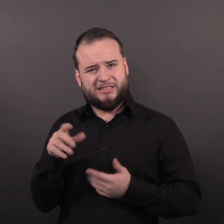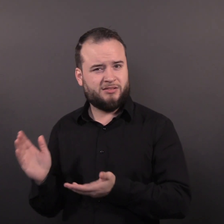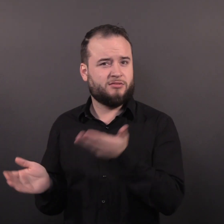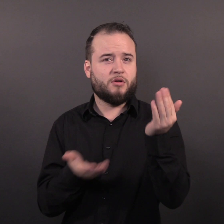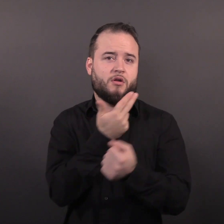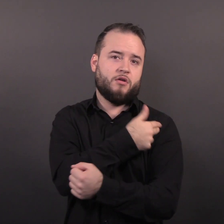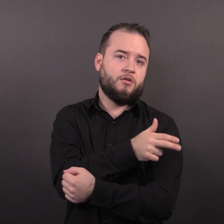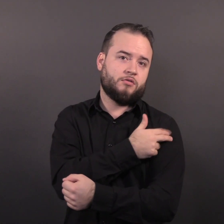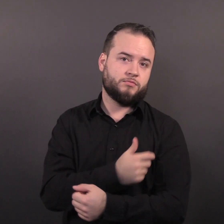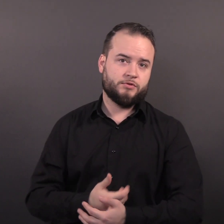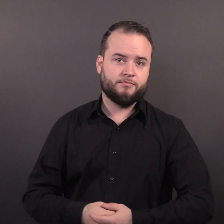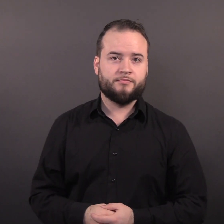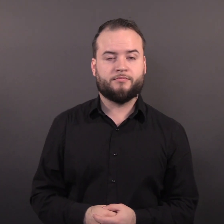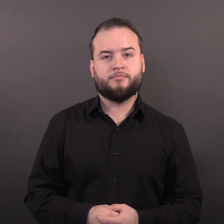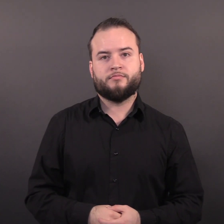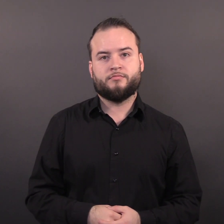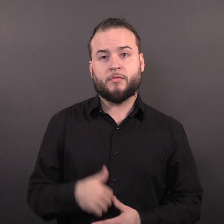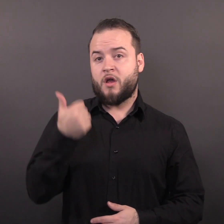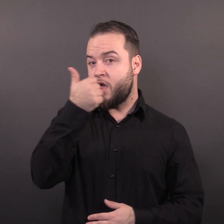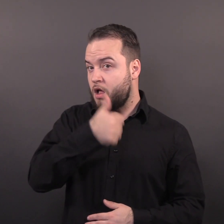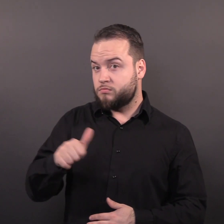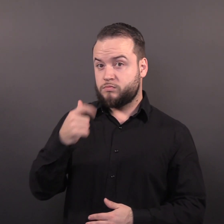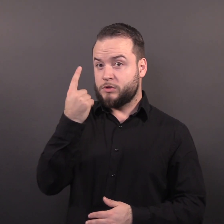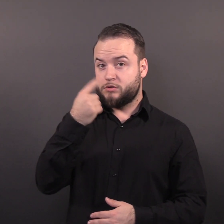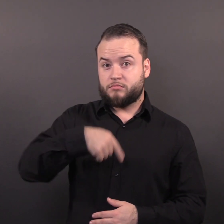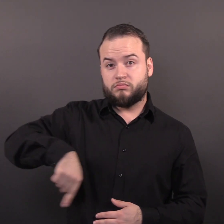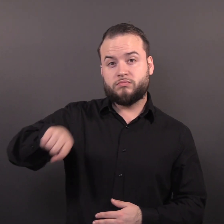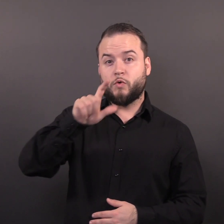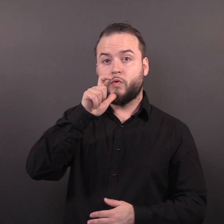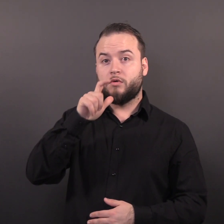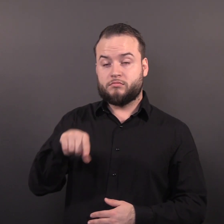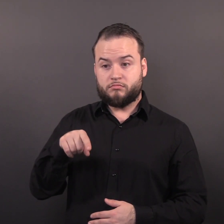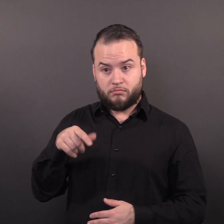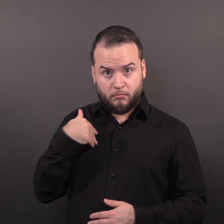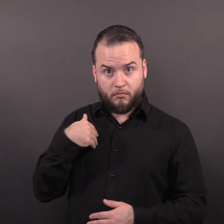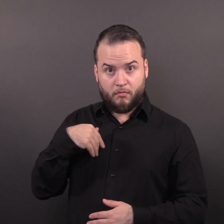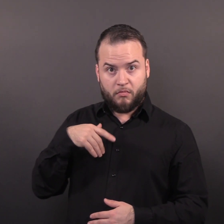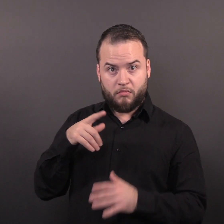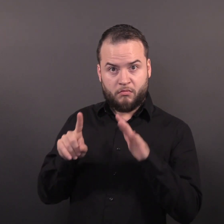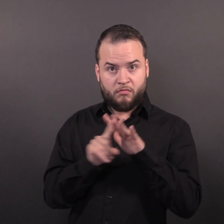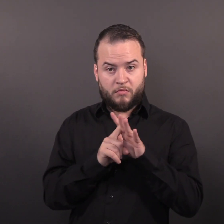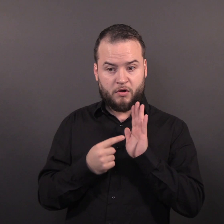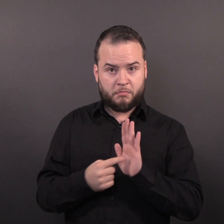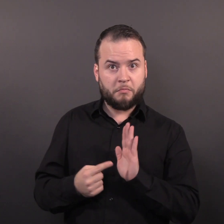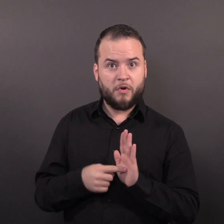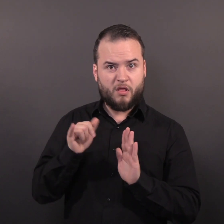has symptoms that could be monkeypox or who has been in contact with someone who has monkeypox